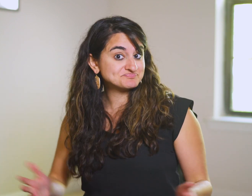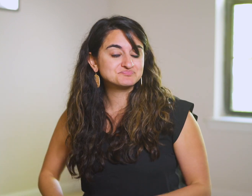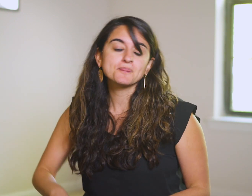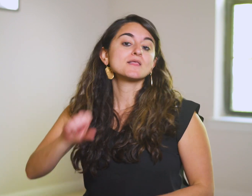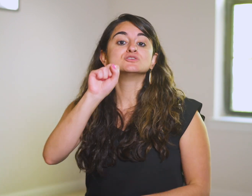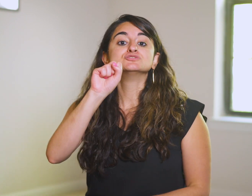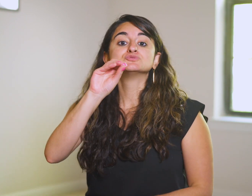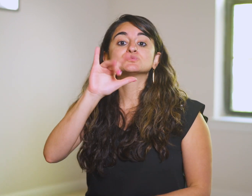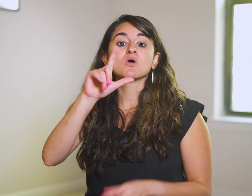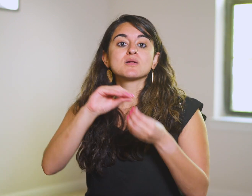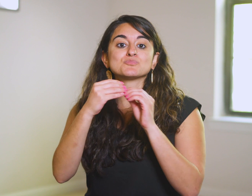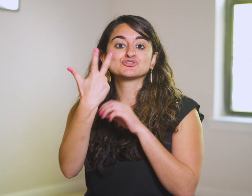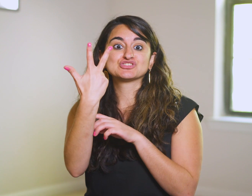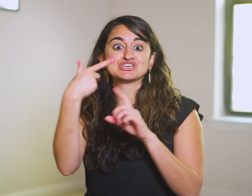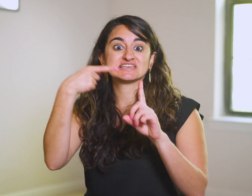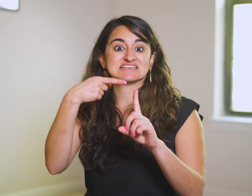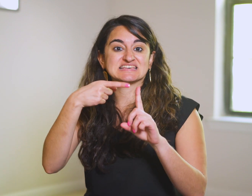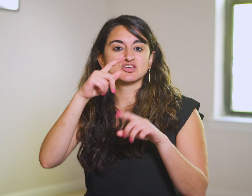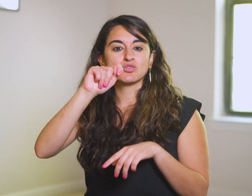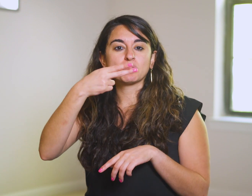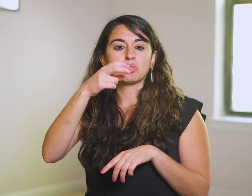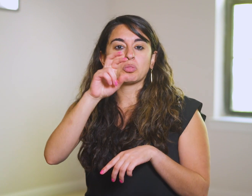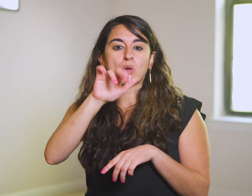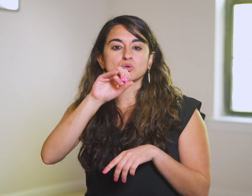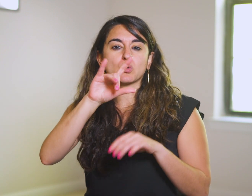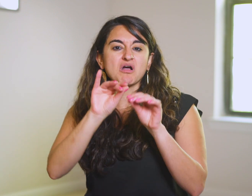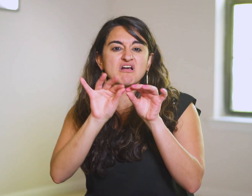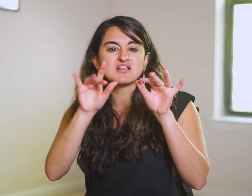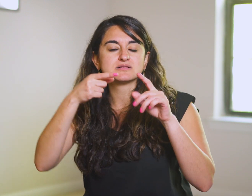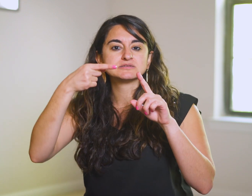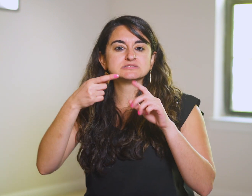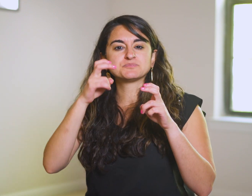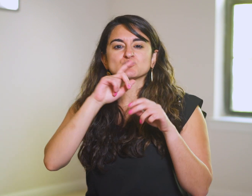Soil number three is thorny soil,